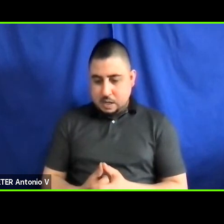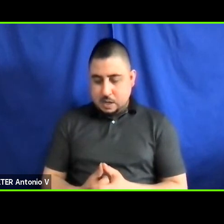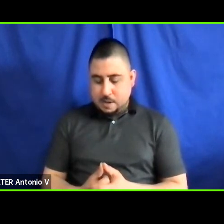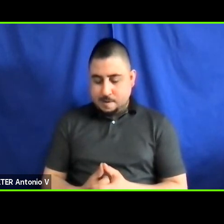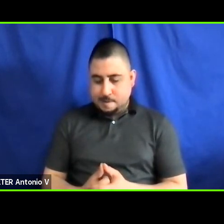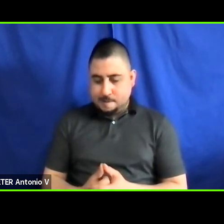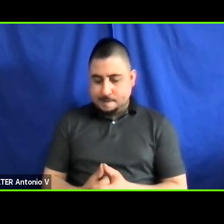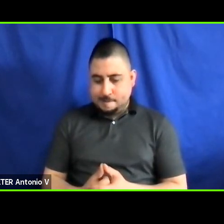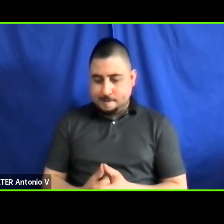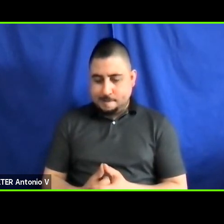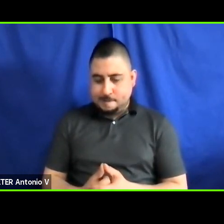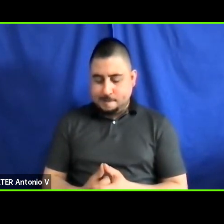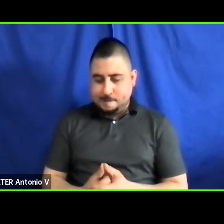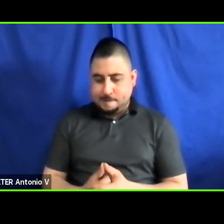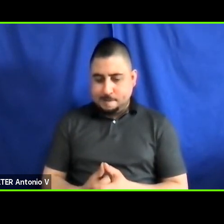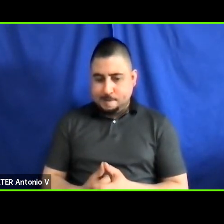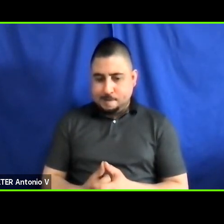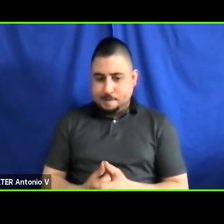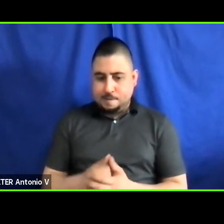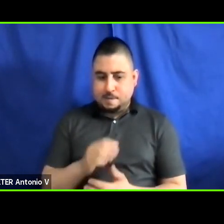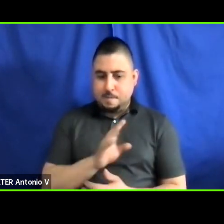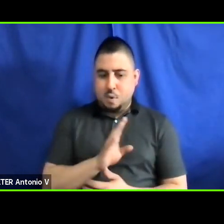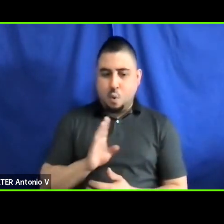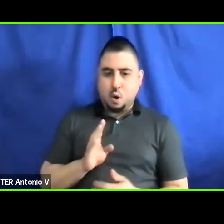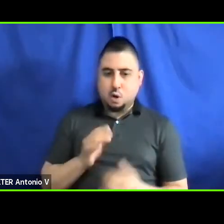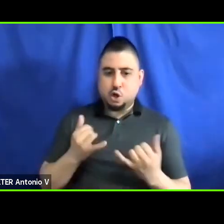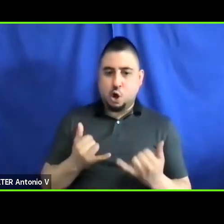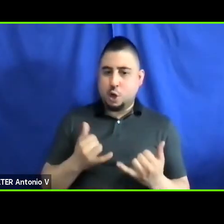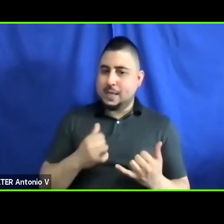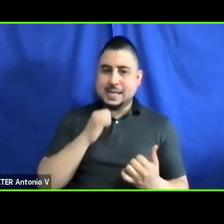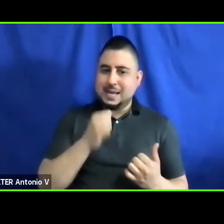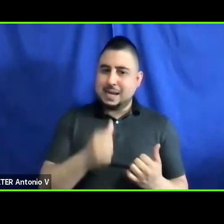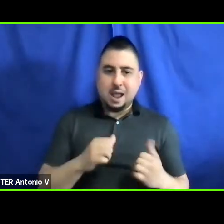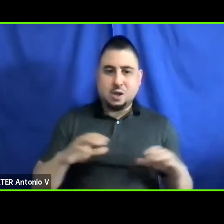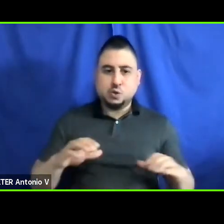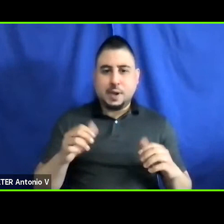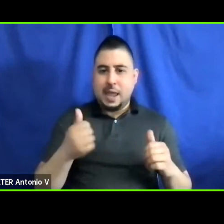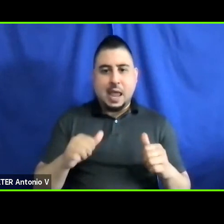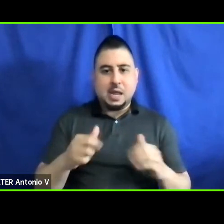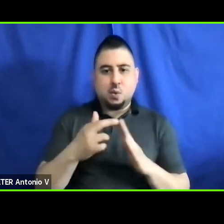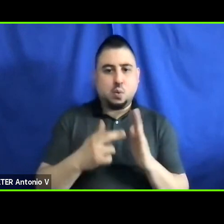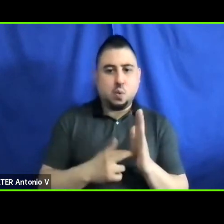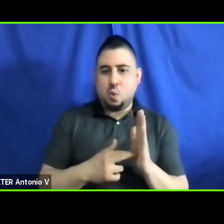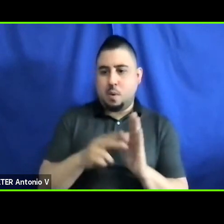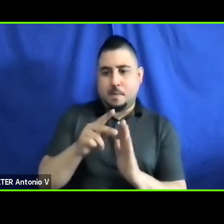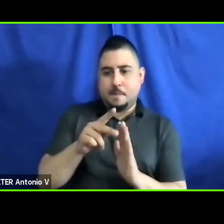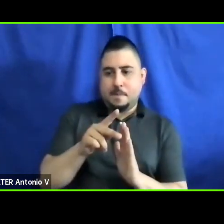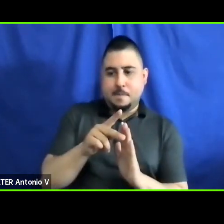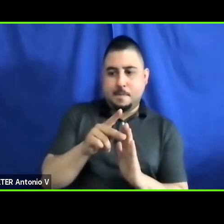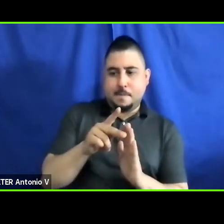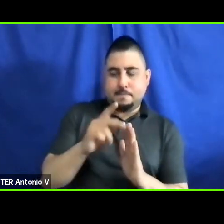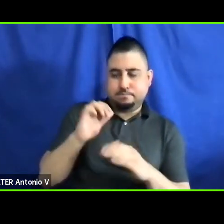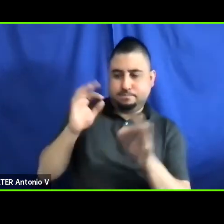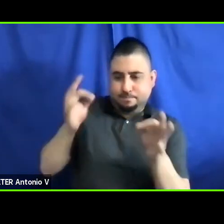One thing is, the Board is currently not doing any rulemaking on this topic right now. This